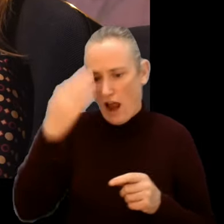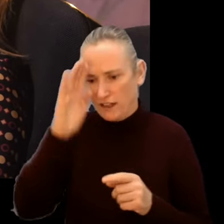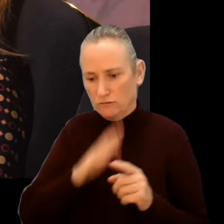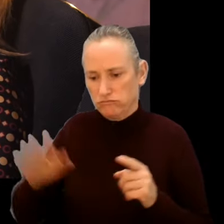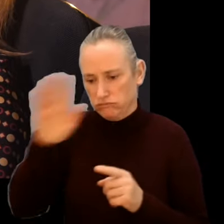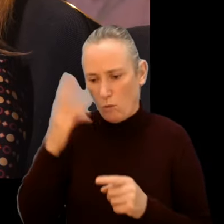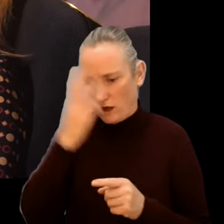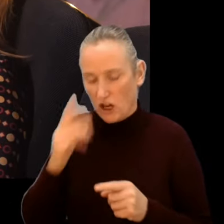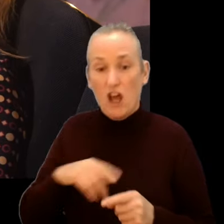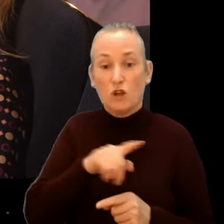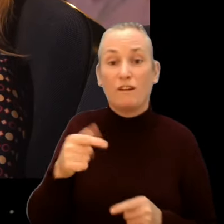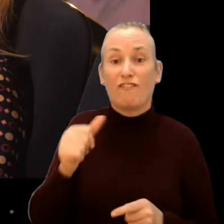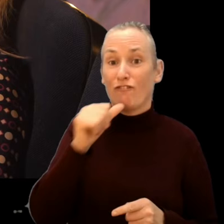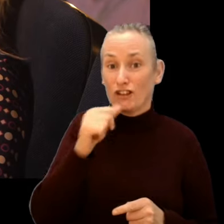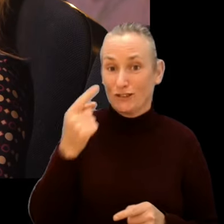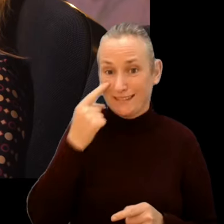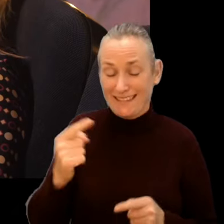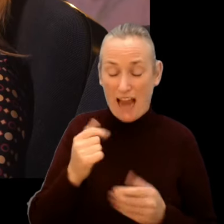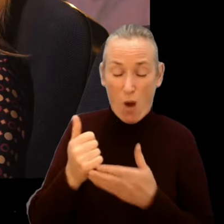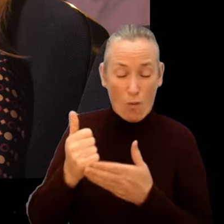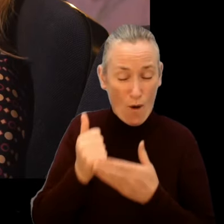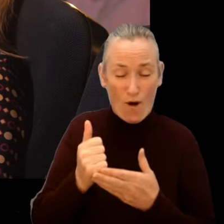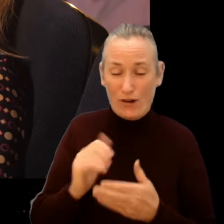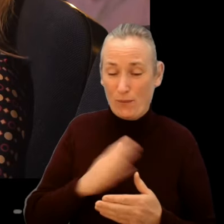you will be the first to see award-winning films and new discoveries.